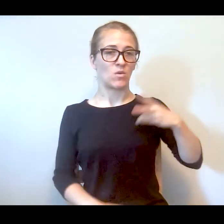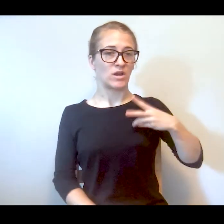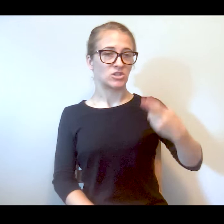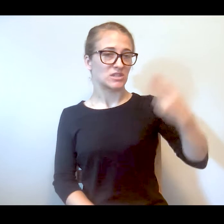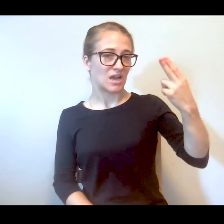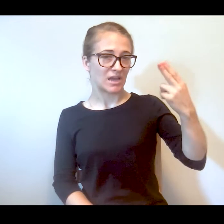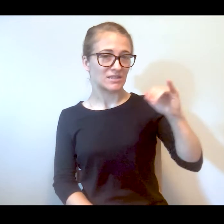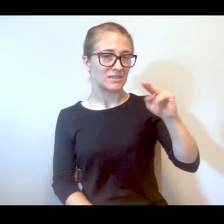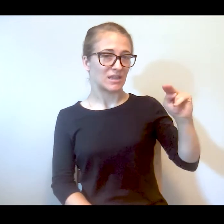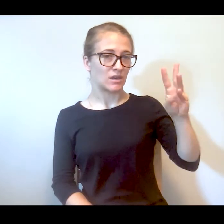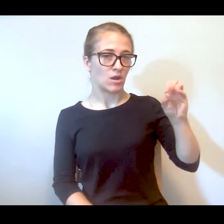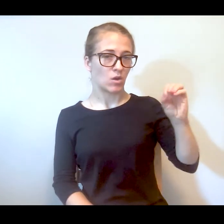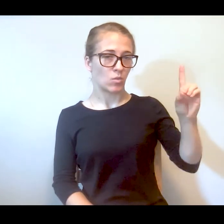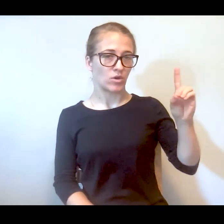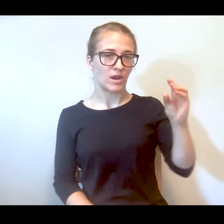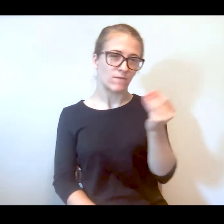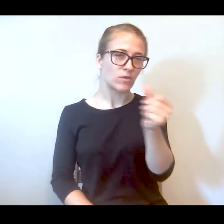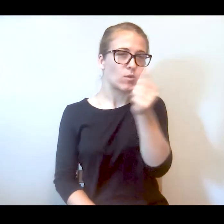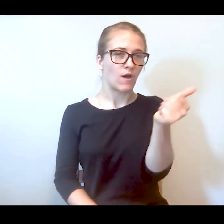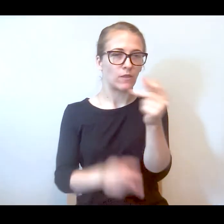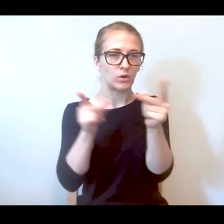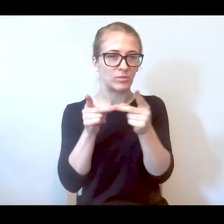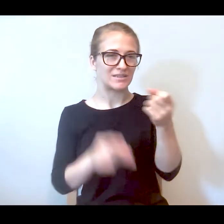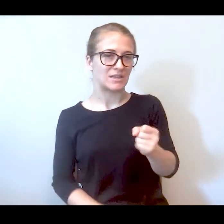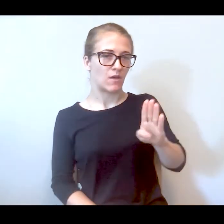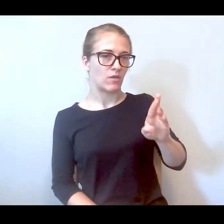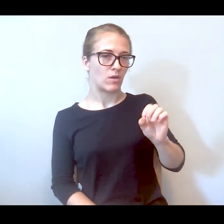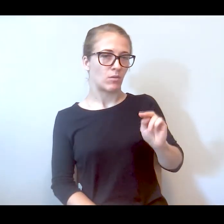and a couple places in the South Bronx.